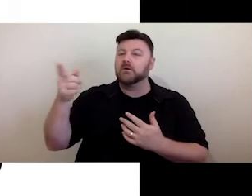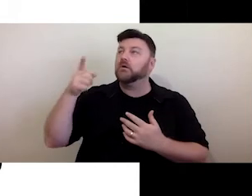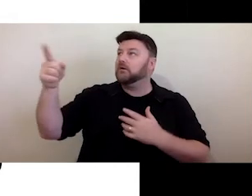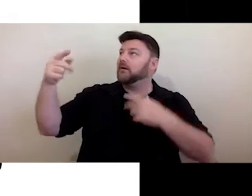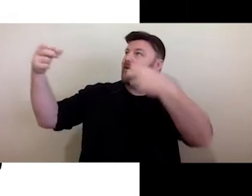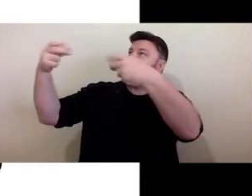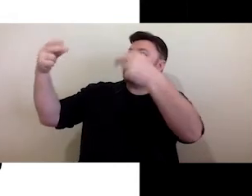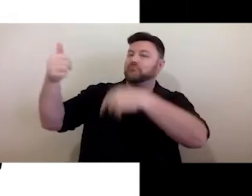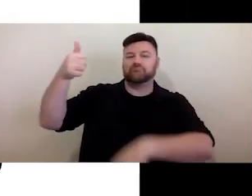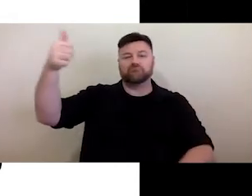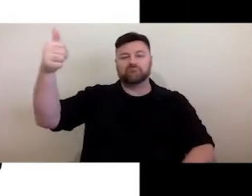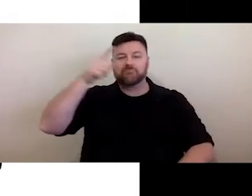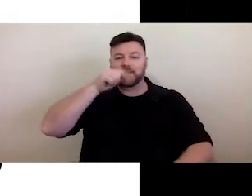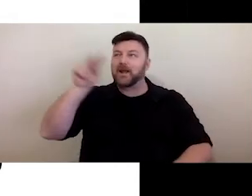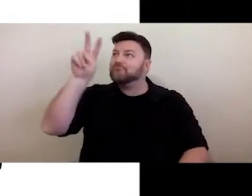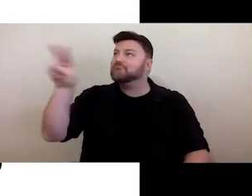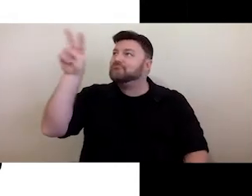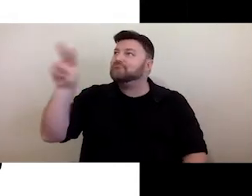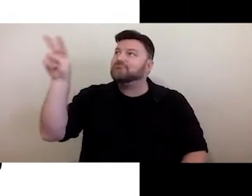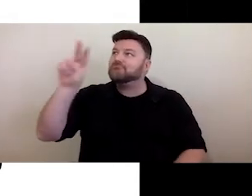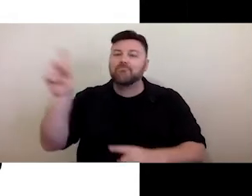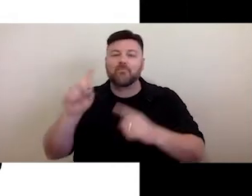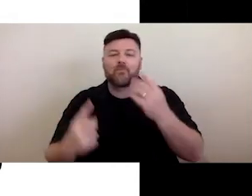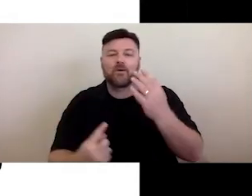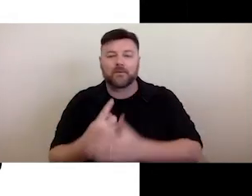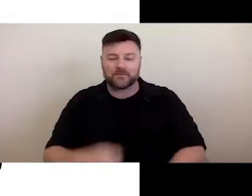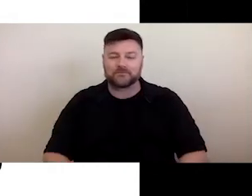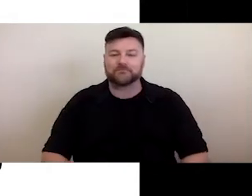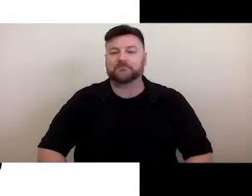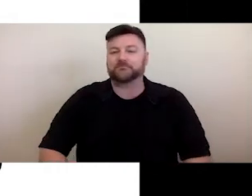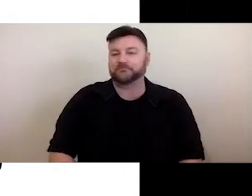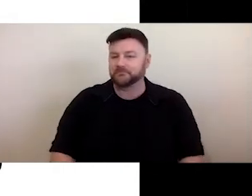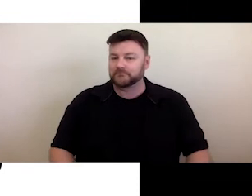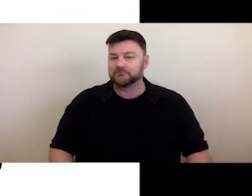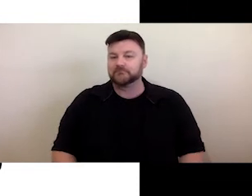noisy - for people who are - that are able to hear and are